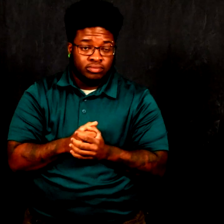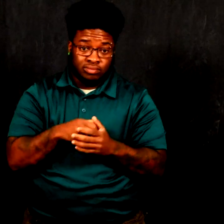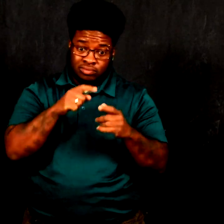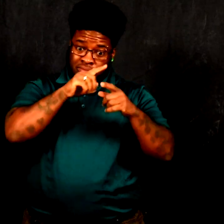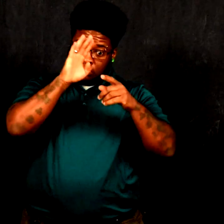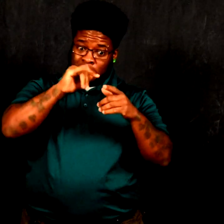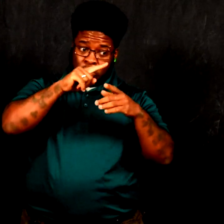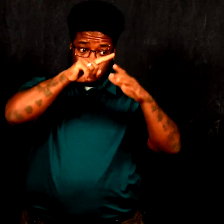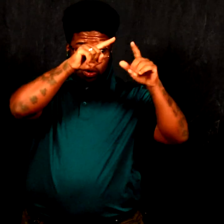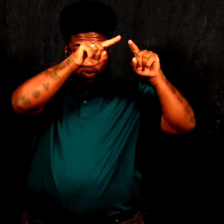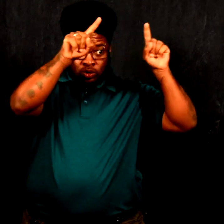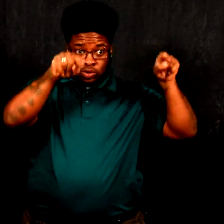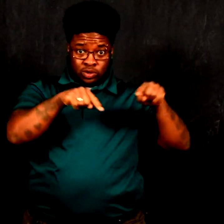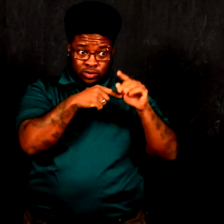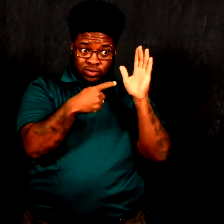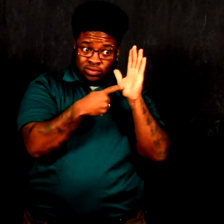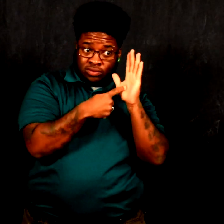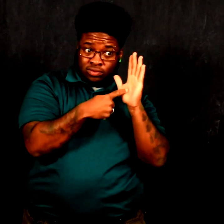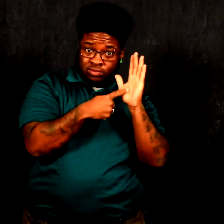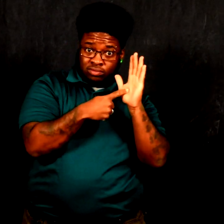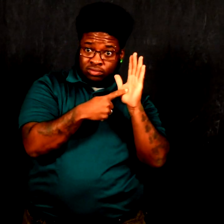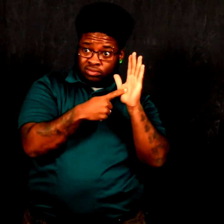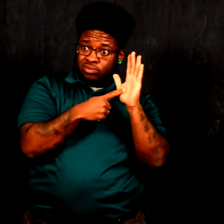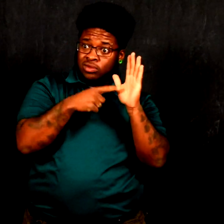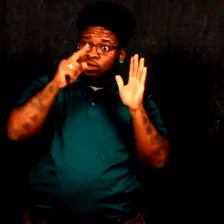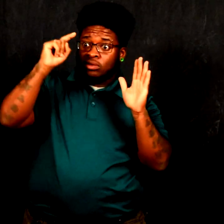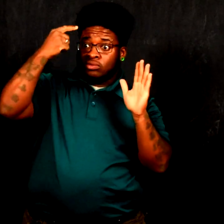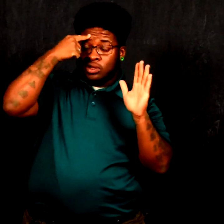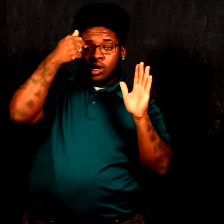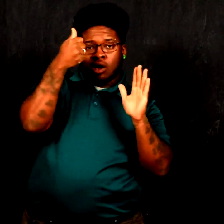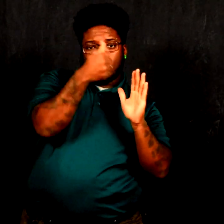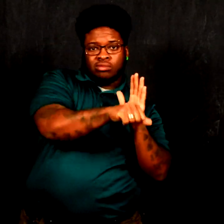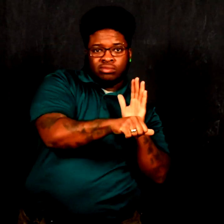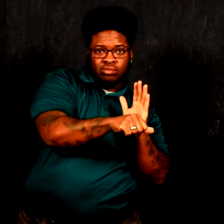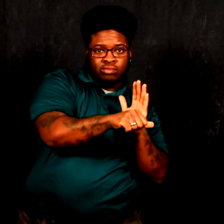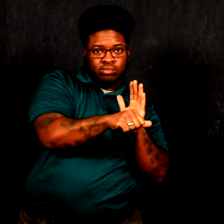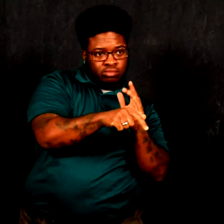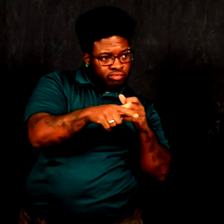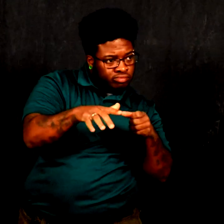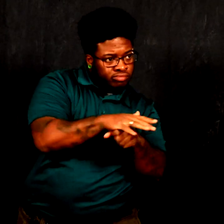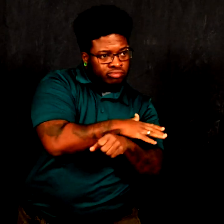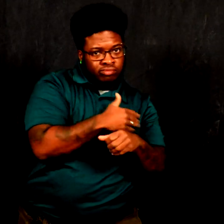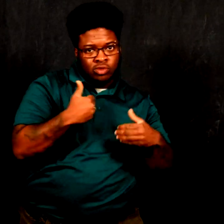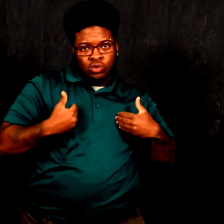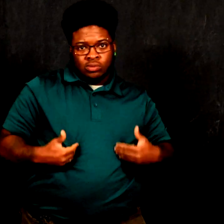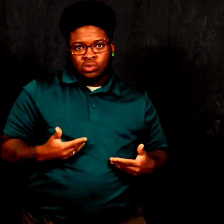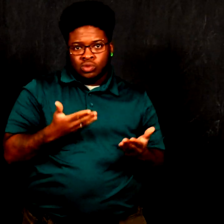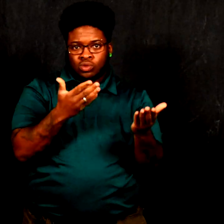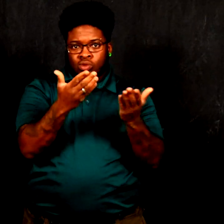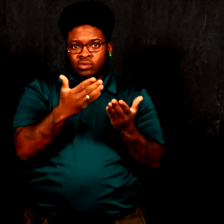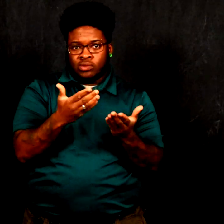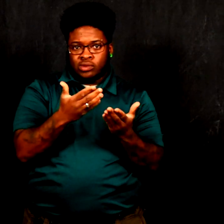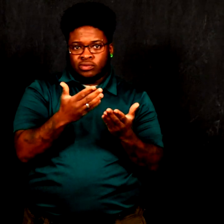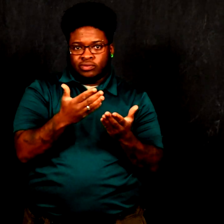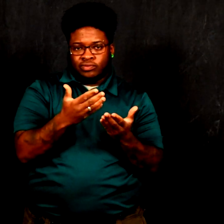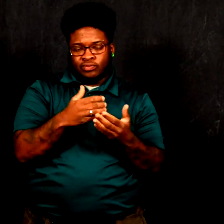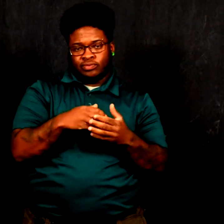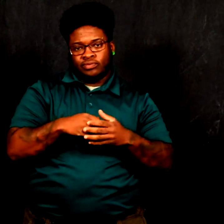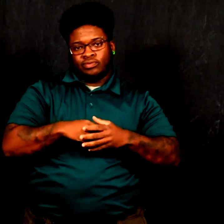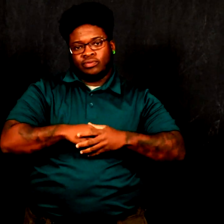The entire Human Services bill was vetoed by the Governor.